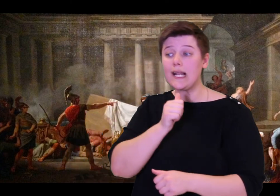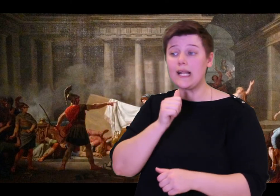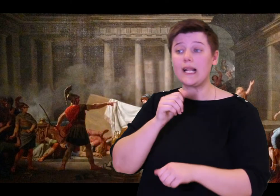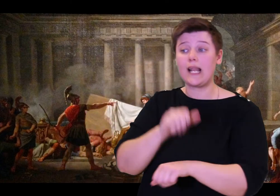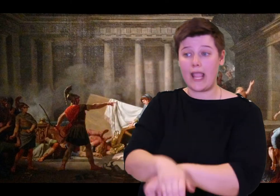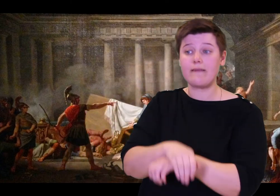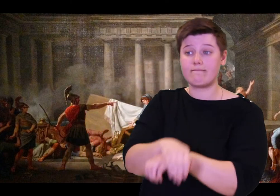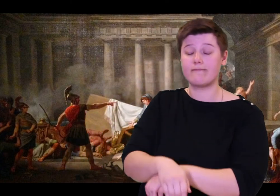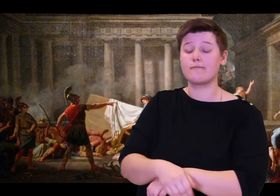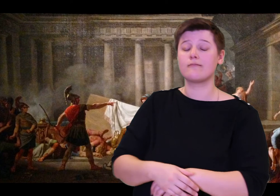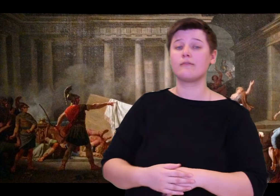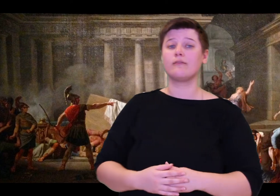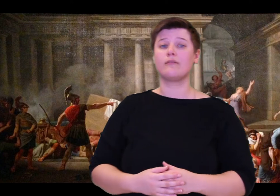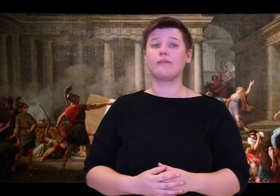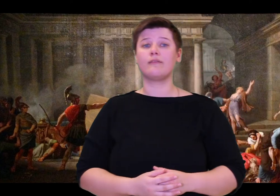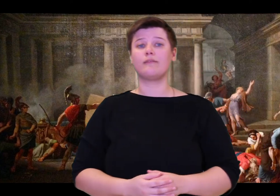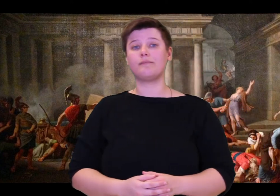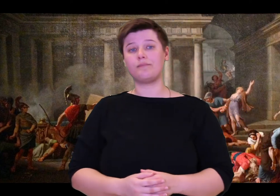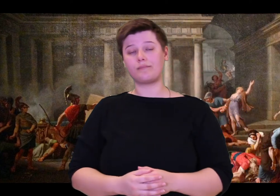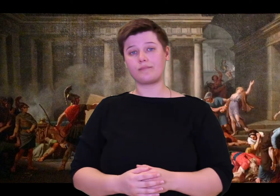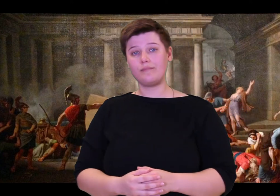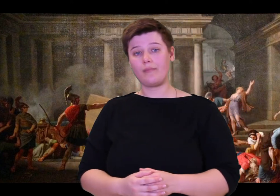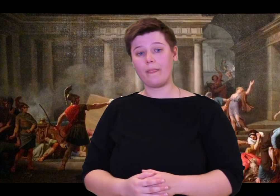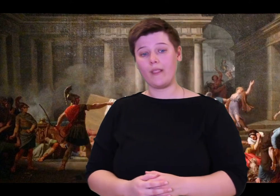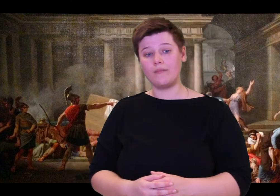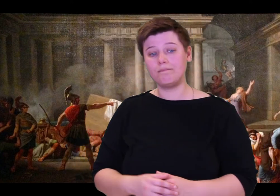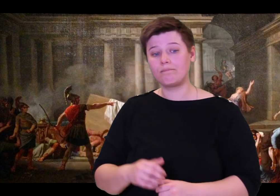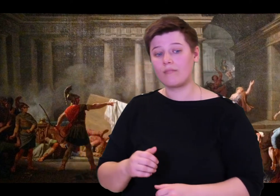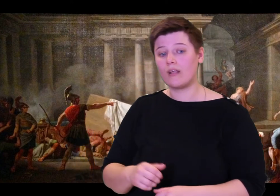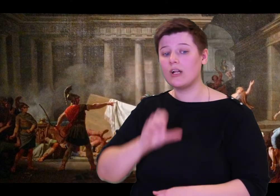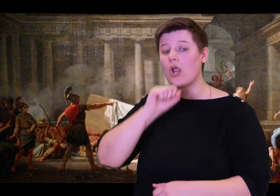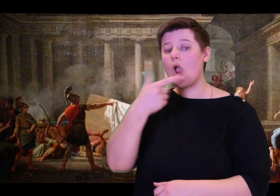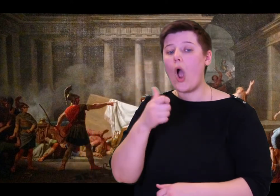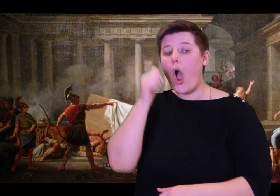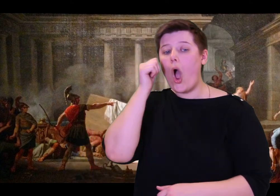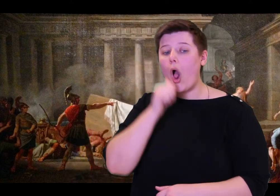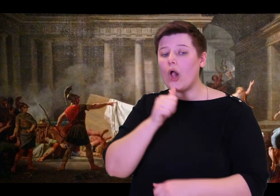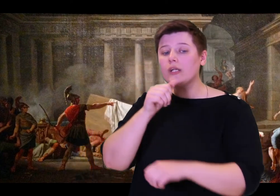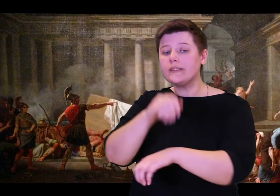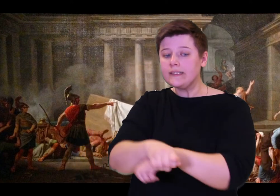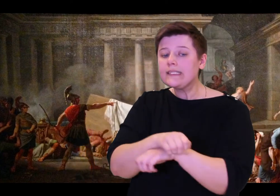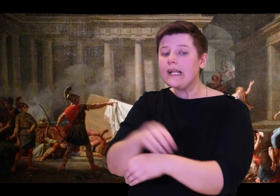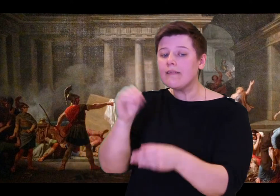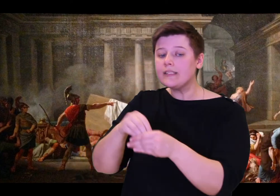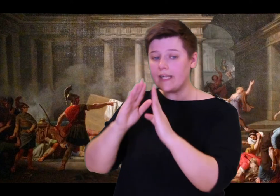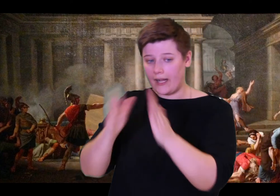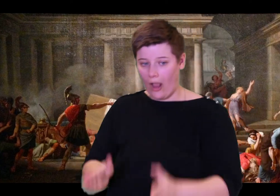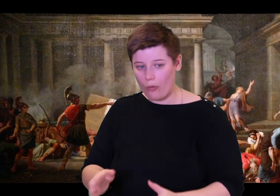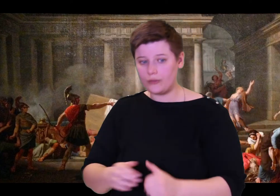When Eurycleia came, Odysseus told his beloved nurse, "Now bring me fire and